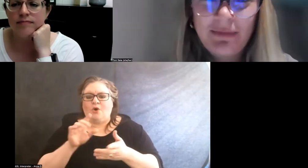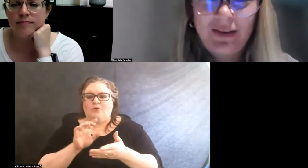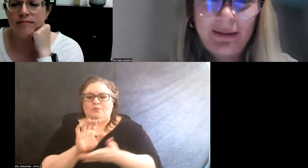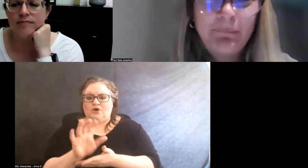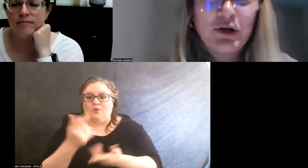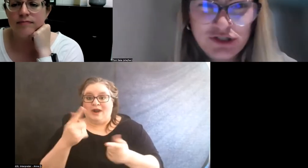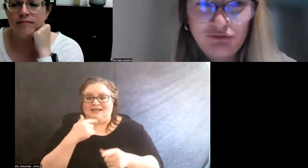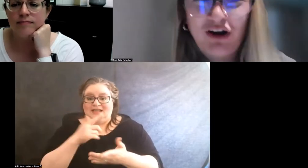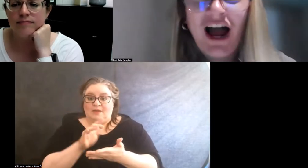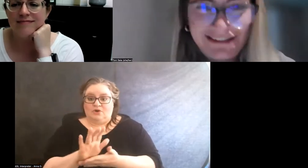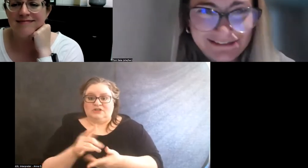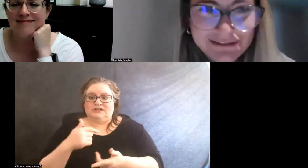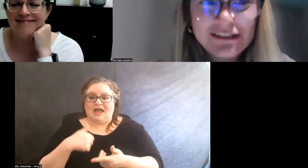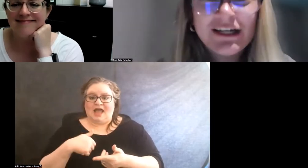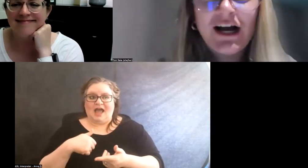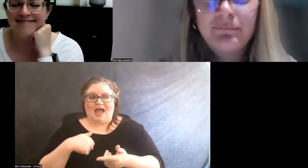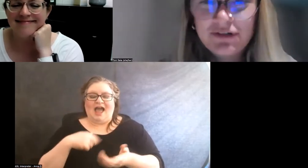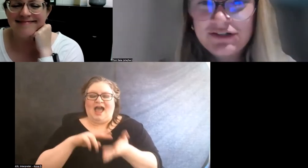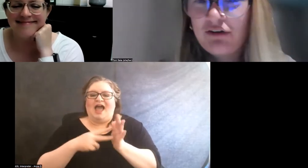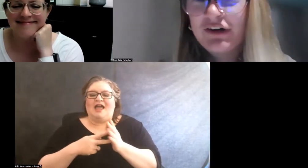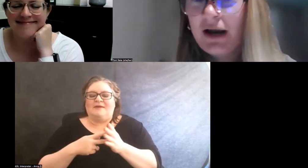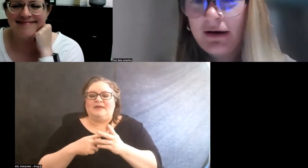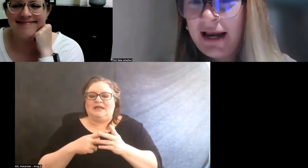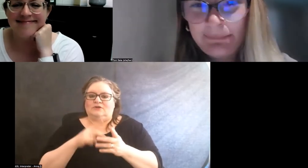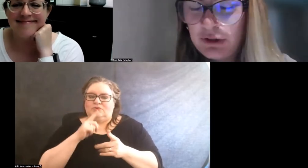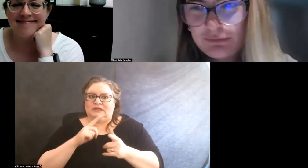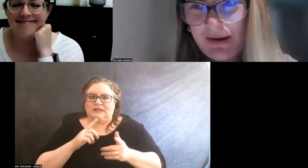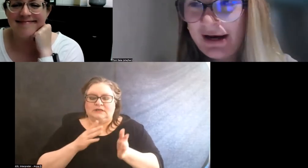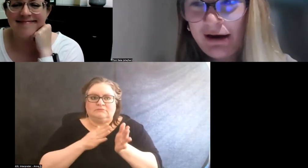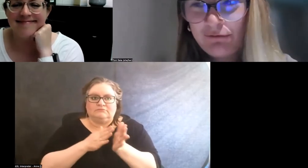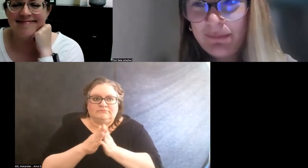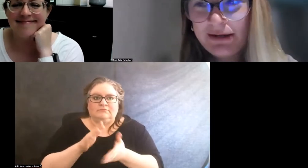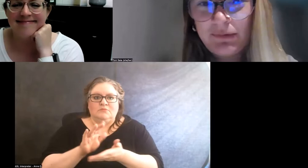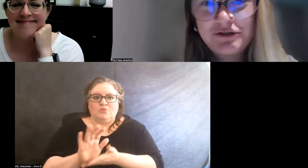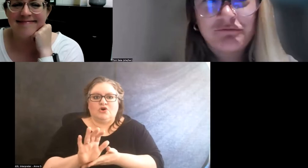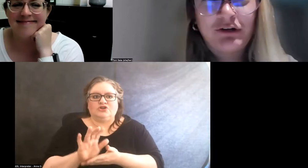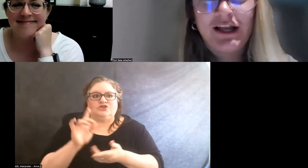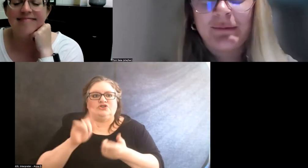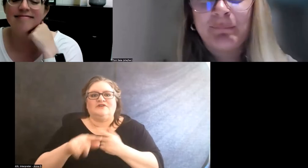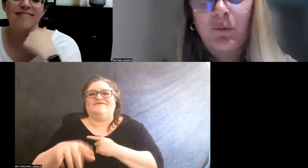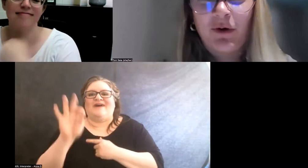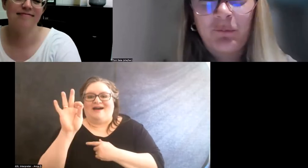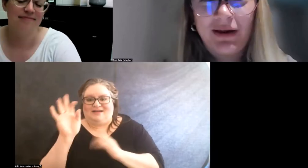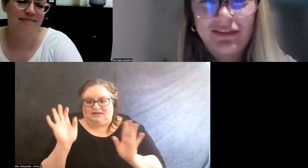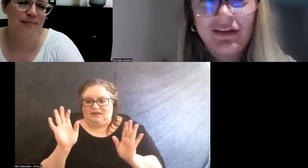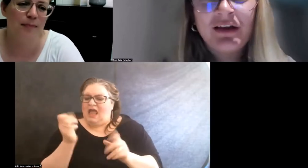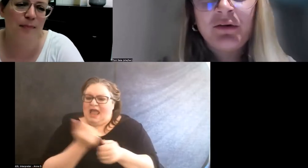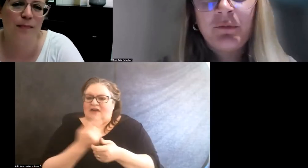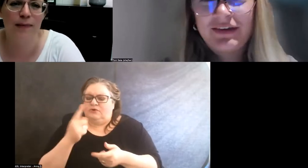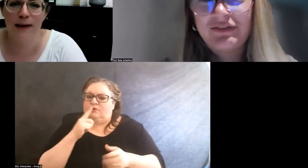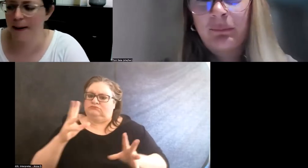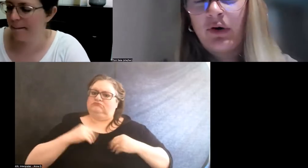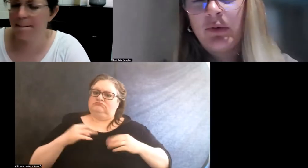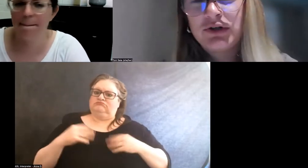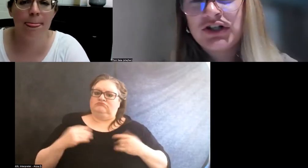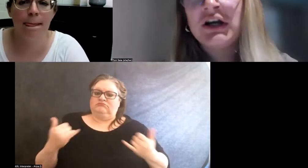I meant like push to find the stuff, not any pushback. Everybody was really on board with this approach.